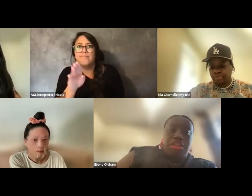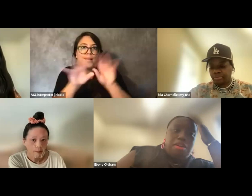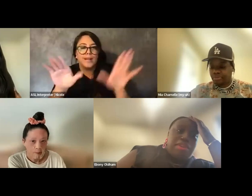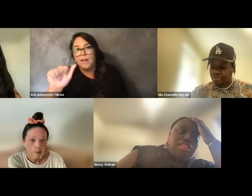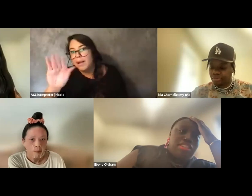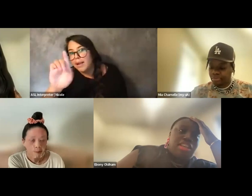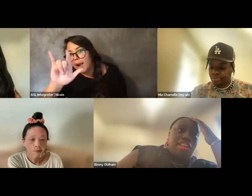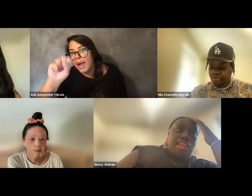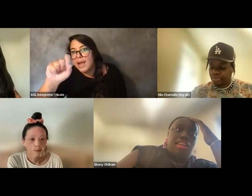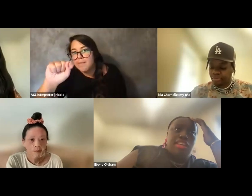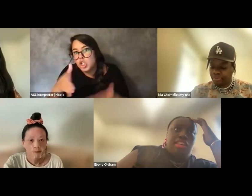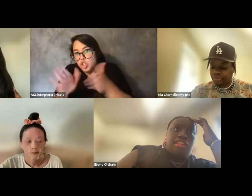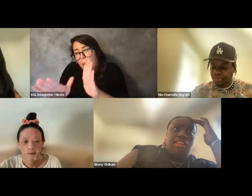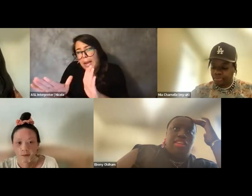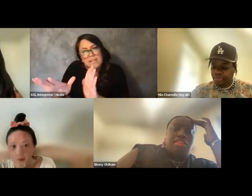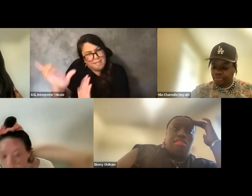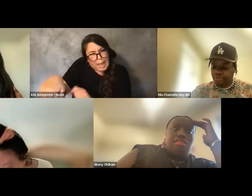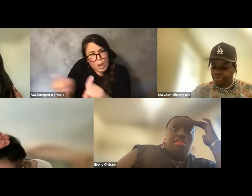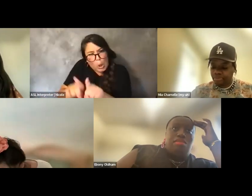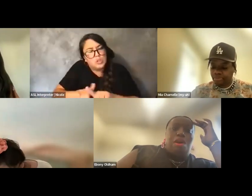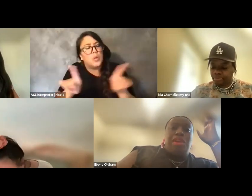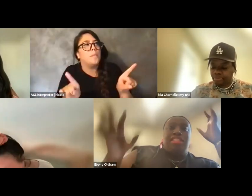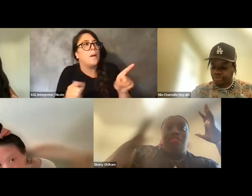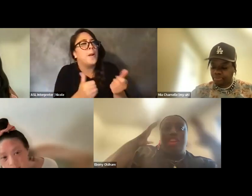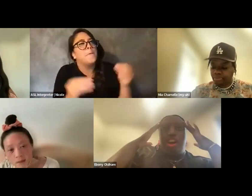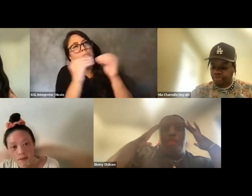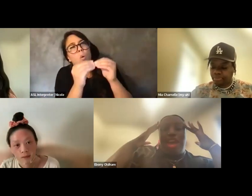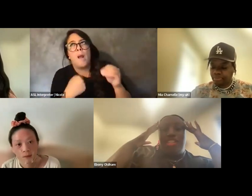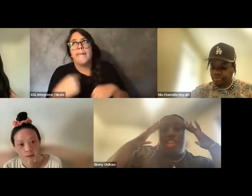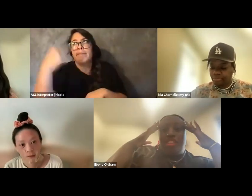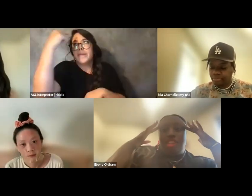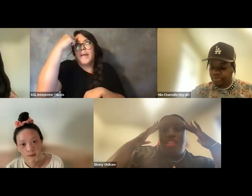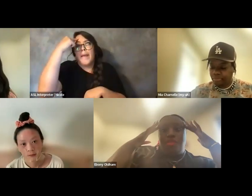But I just think, like, what ways, even in our imagining of things,